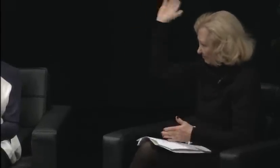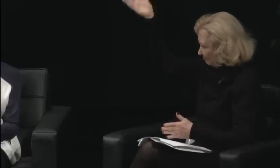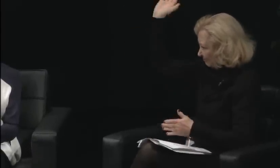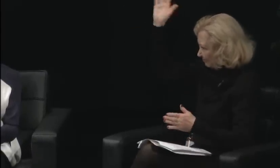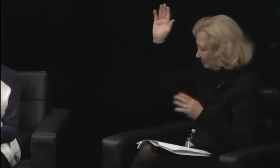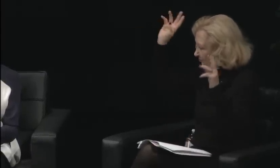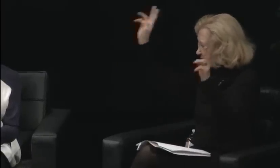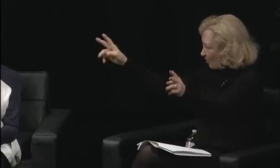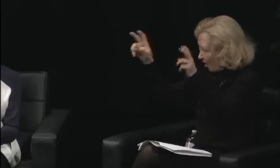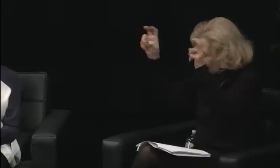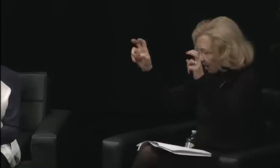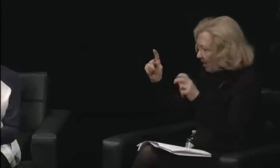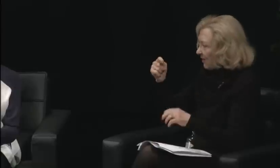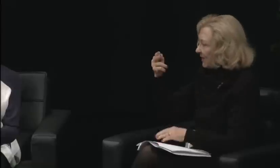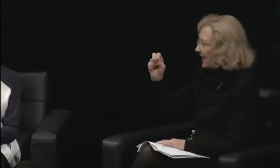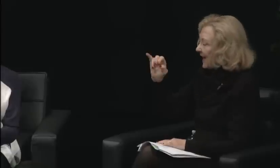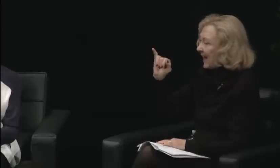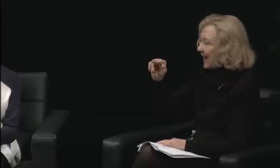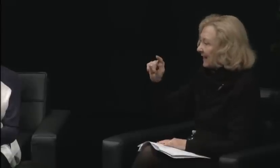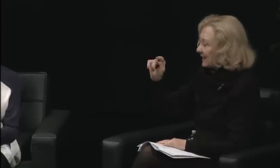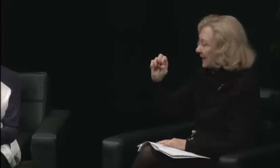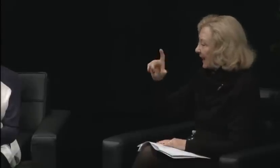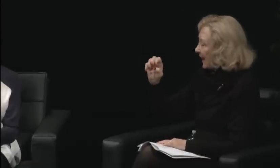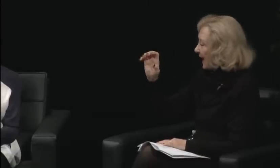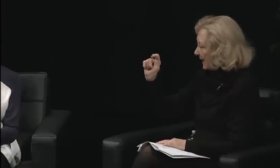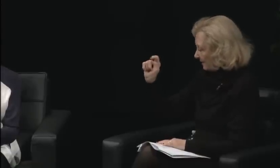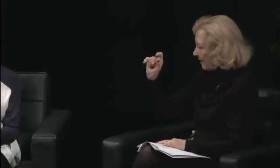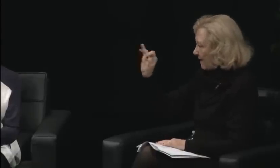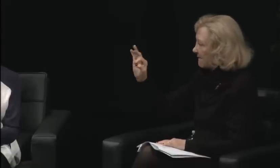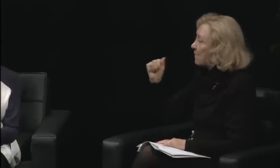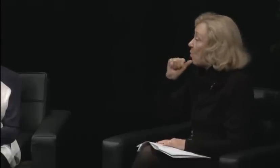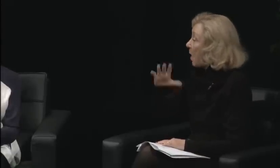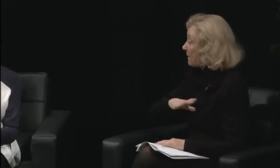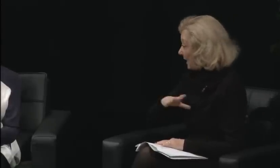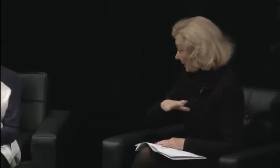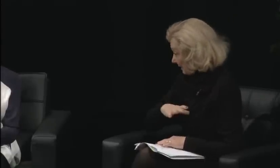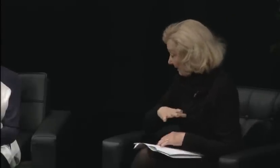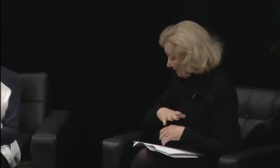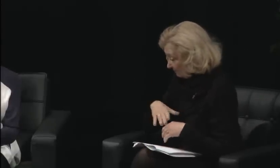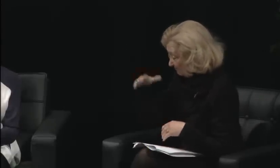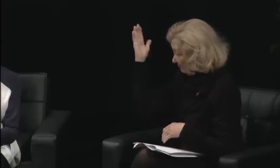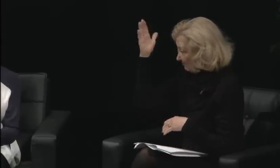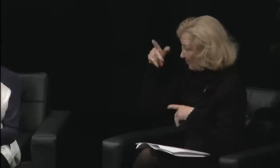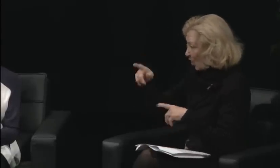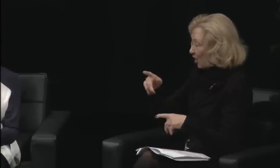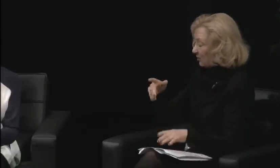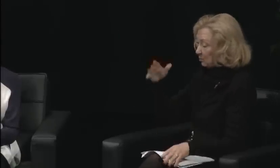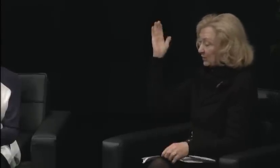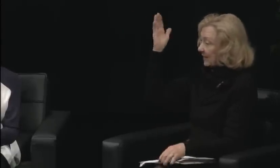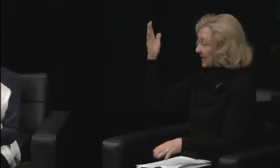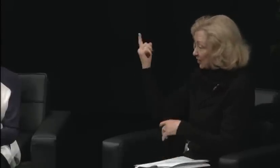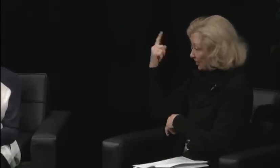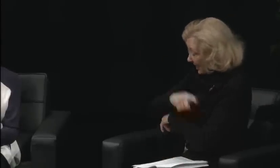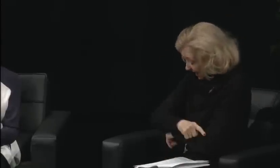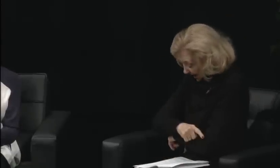we have perhaps stronger deaf women now than we did at that time. I think that was perhaps a point